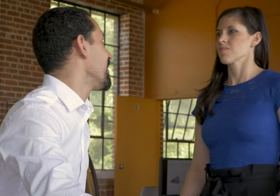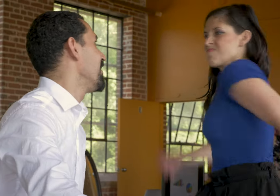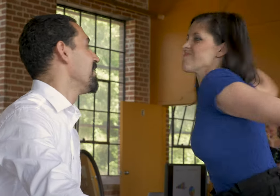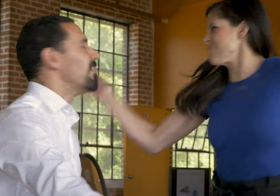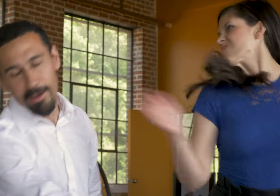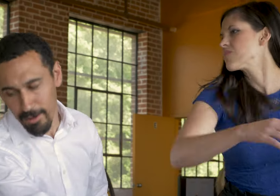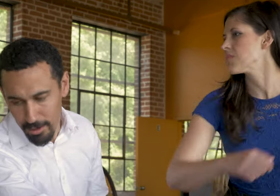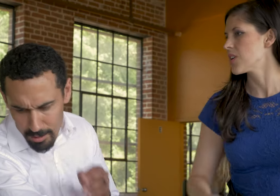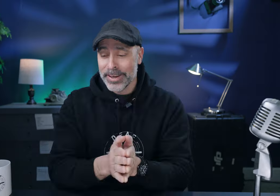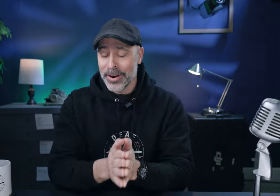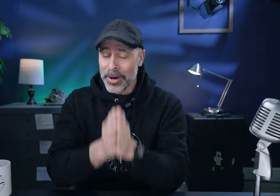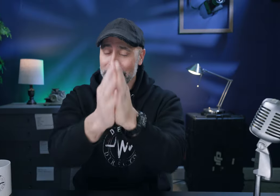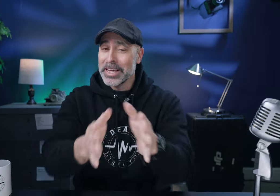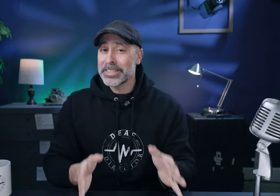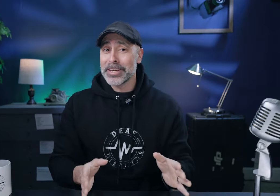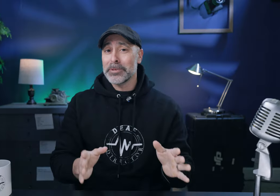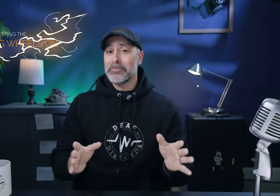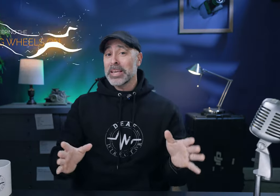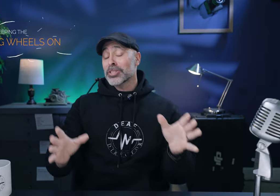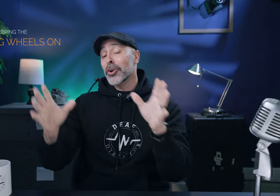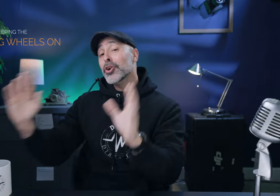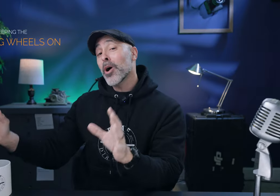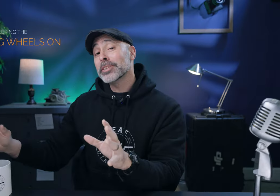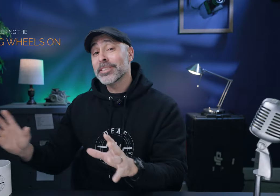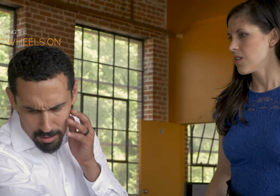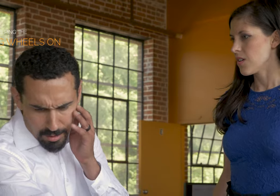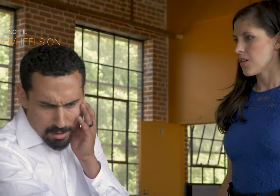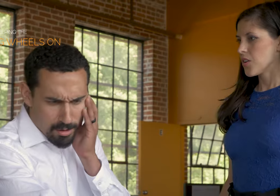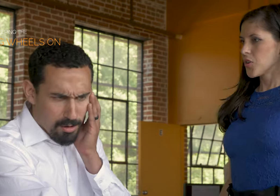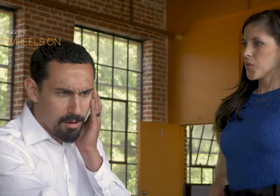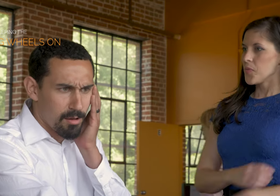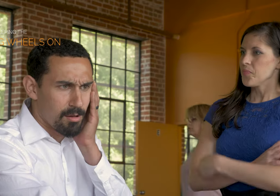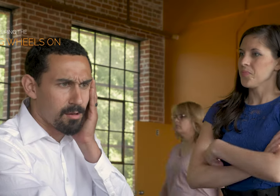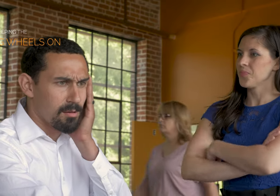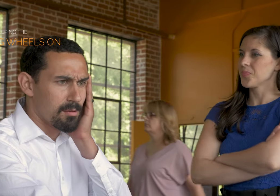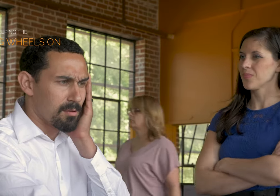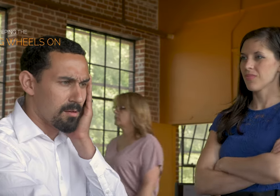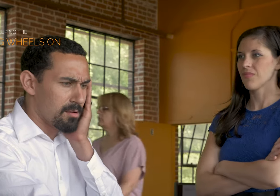cold truth. Now every relationship is based on nuances and kind of reading subtle clues and if